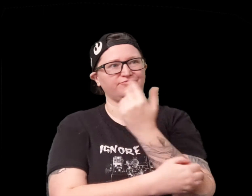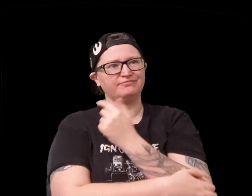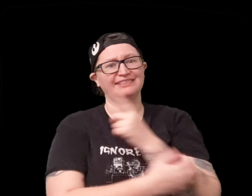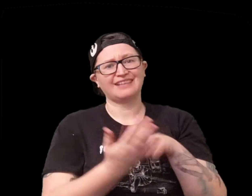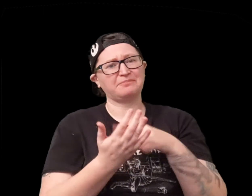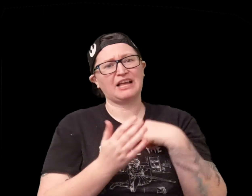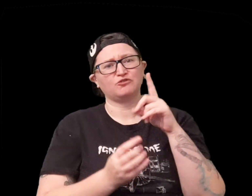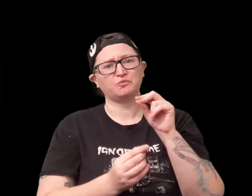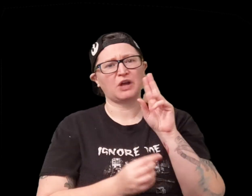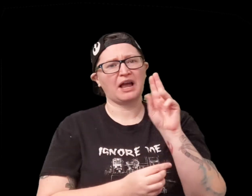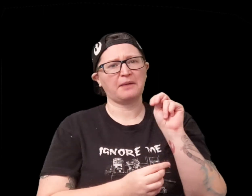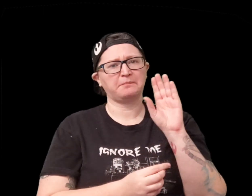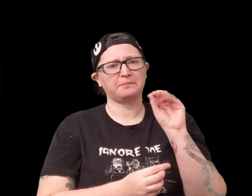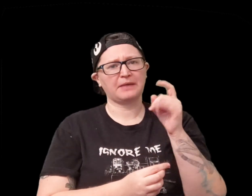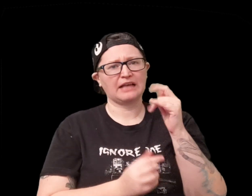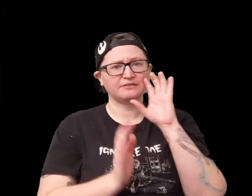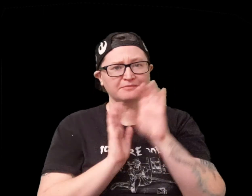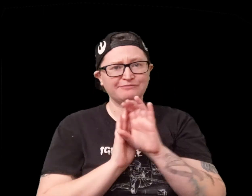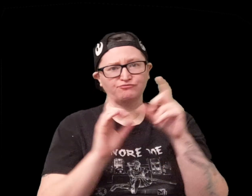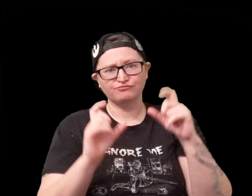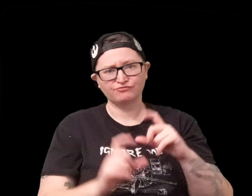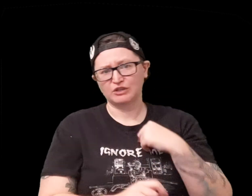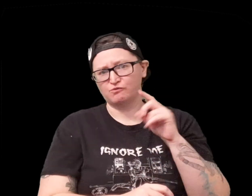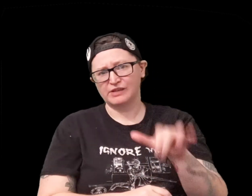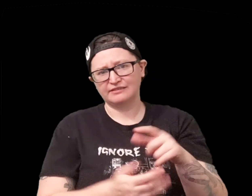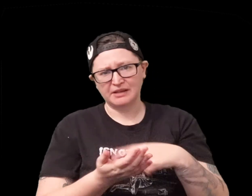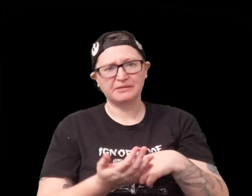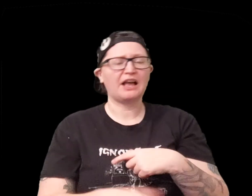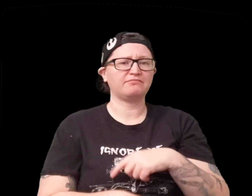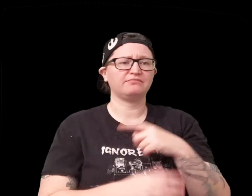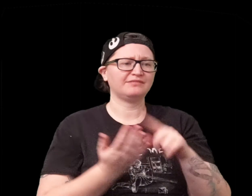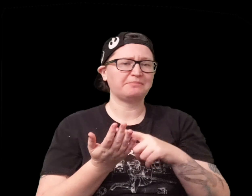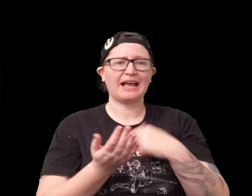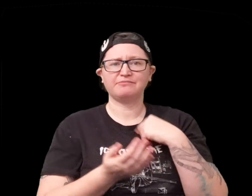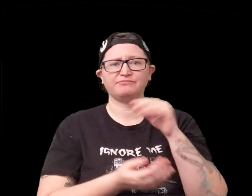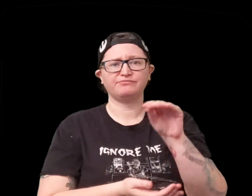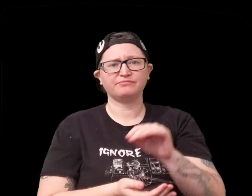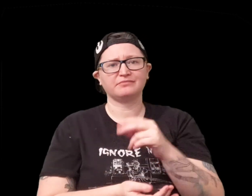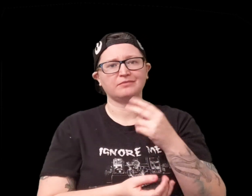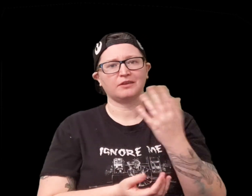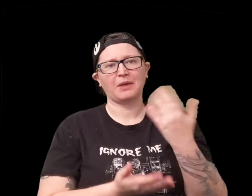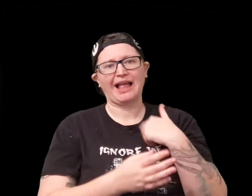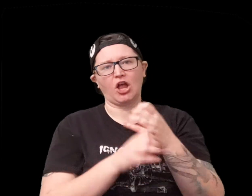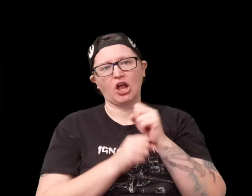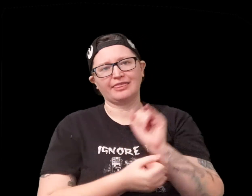RPG, sometimes I do unboxing photos I've done that sometimes sometimes I'll put